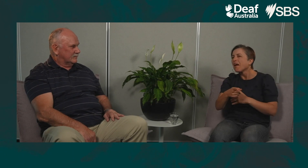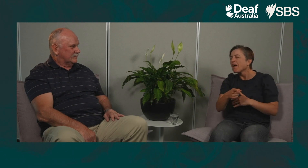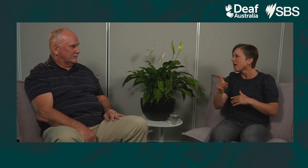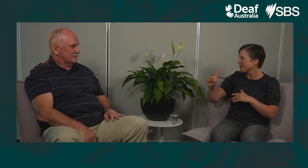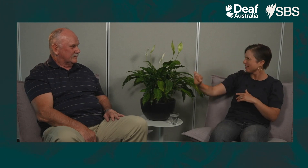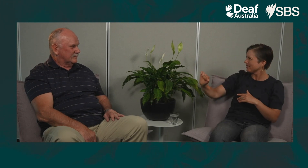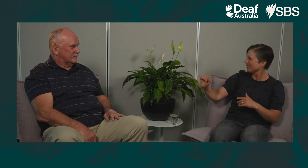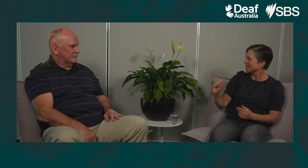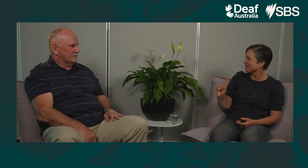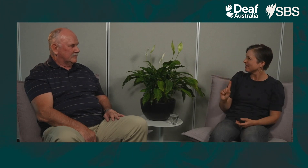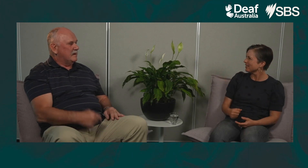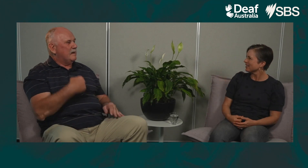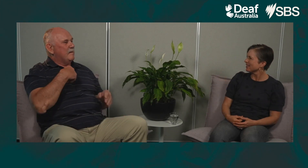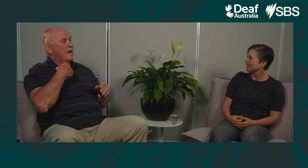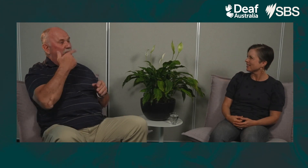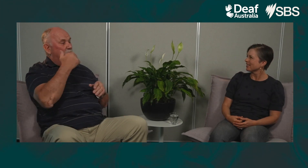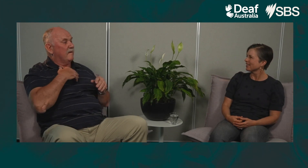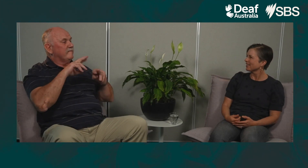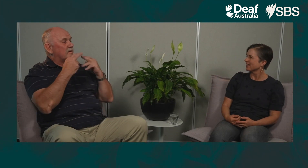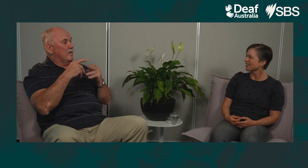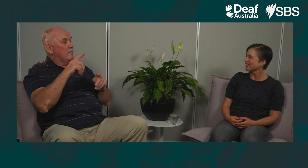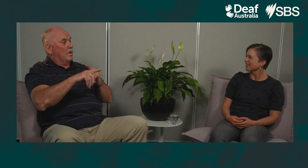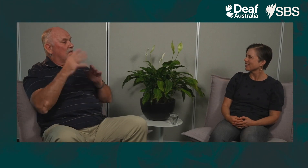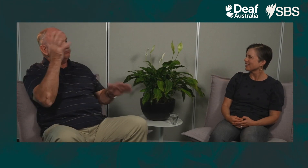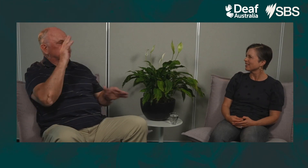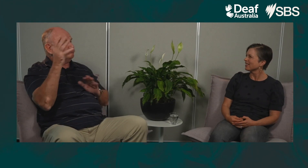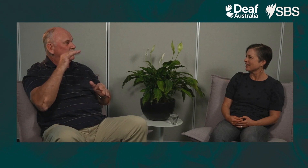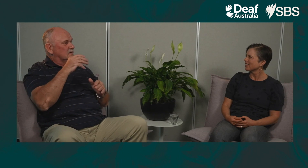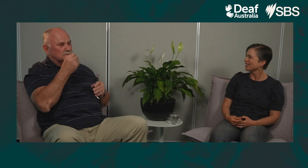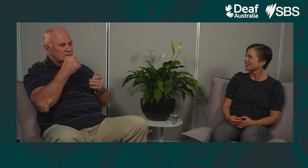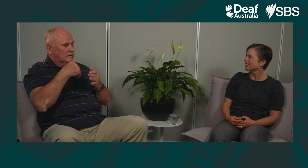What do you remember David? I was fortunate with my family, generally whenever we had conversations,